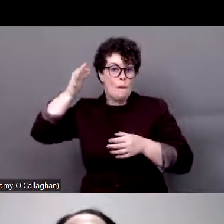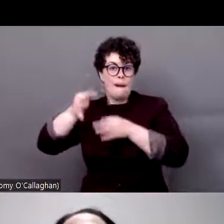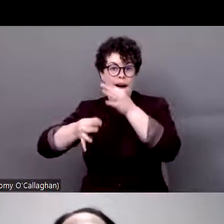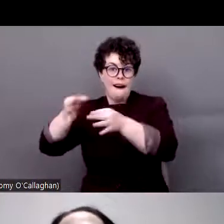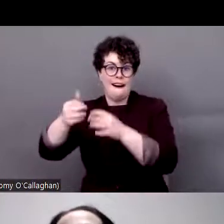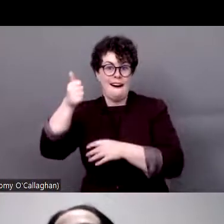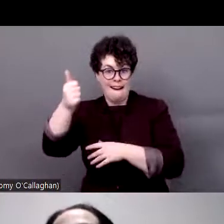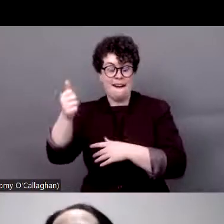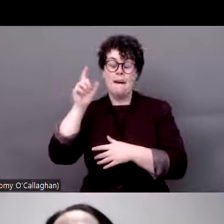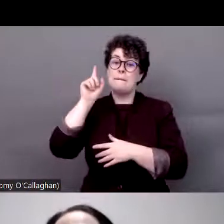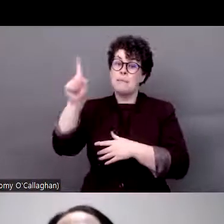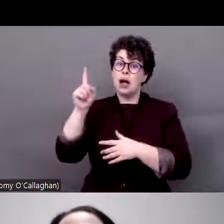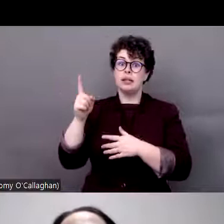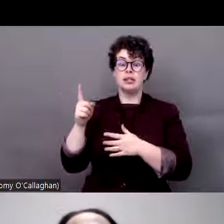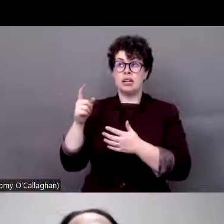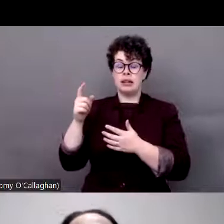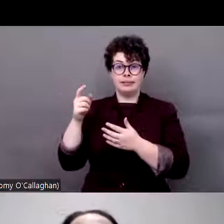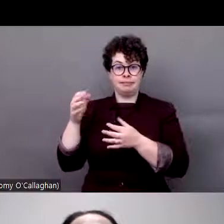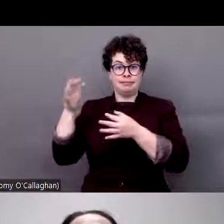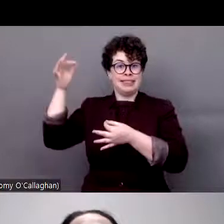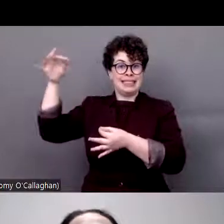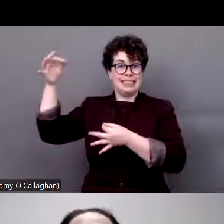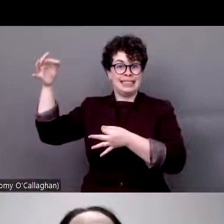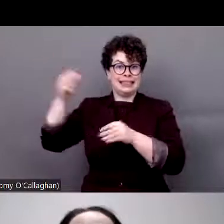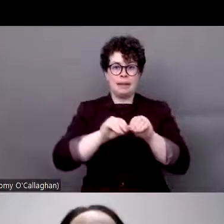this strategy are not in implementation in